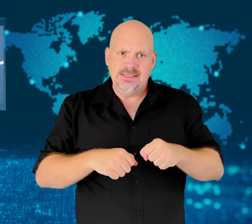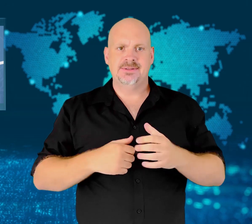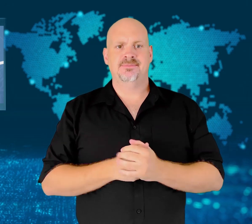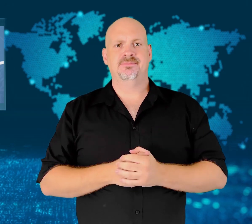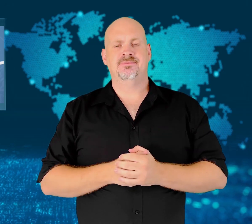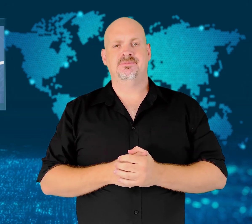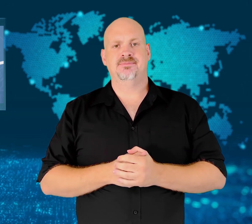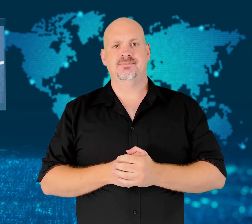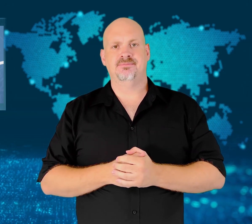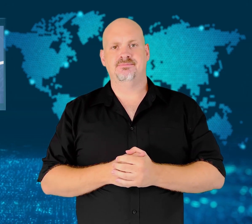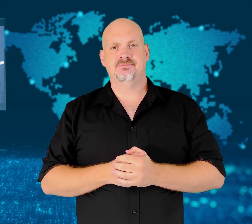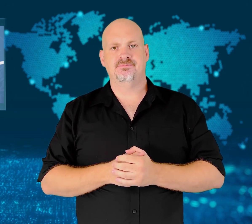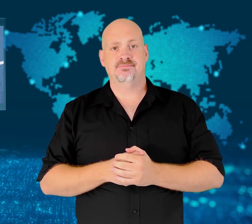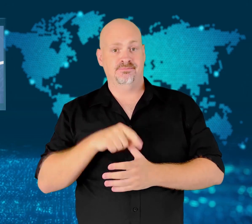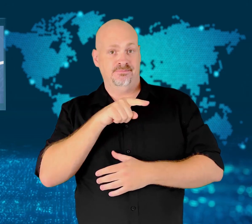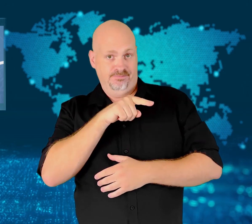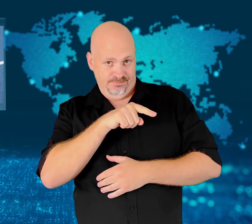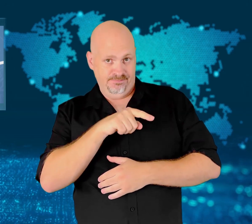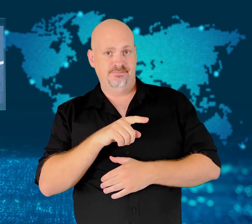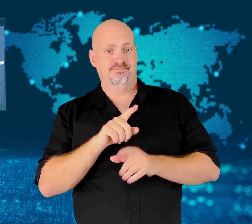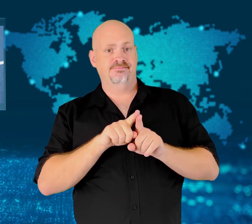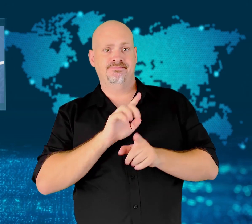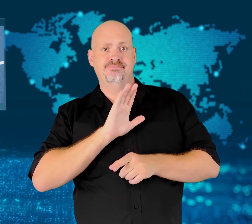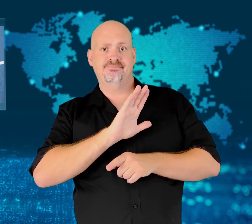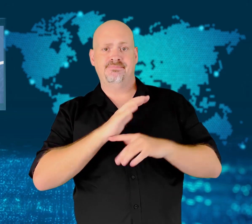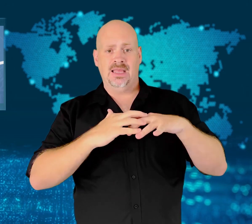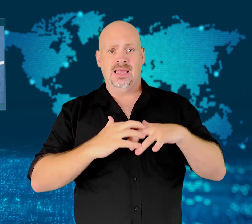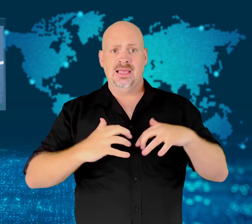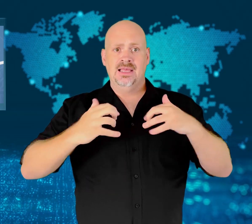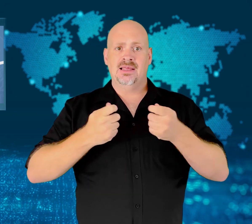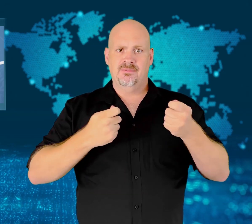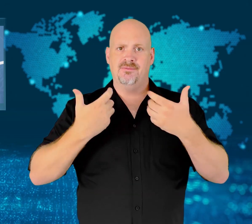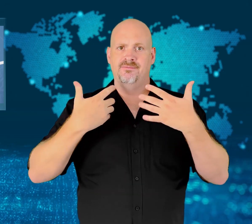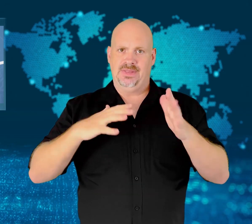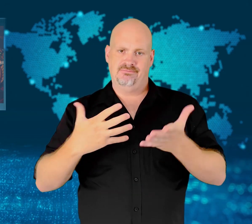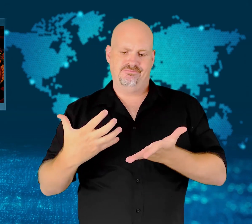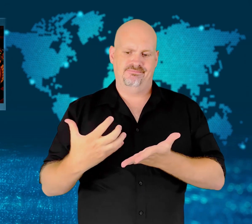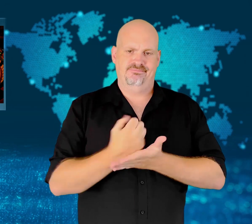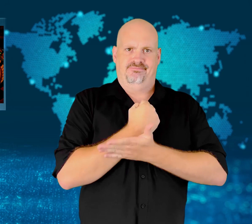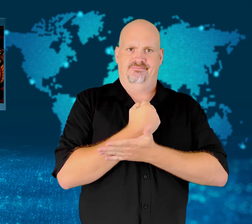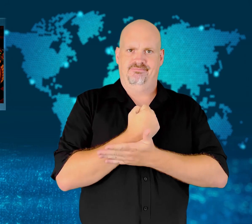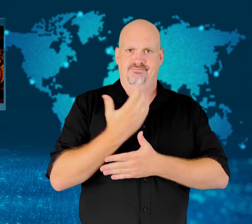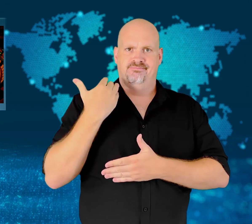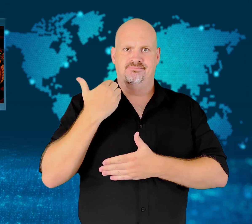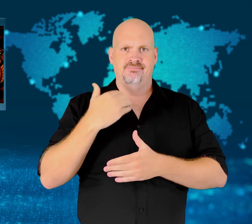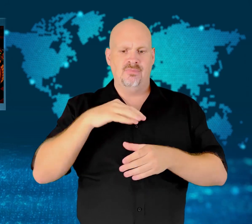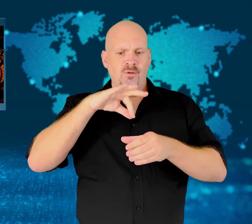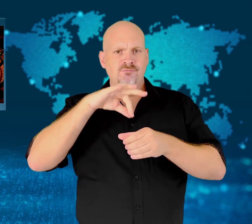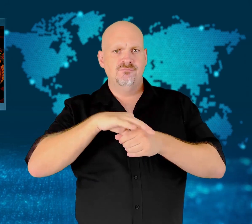He and his government had already won a confidence vote in the Senate